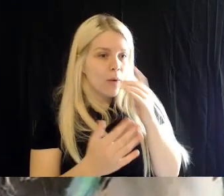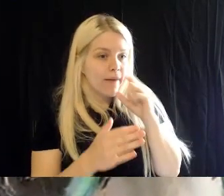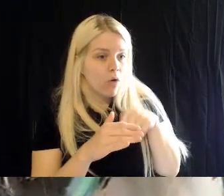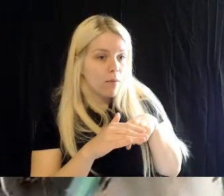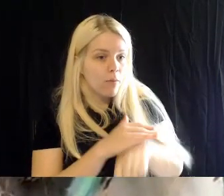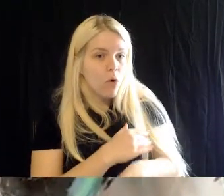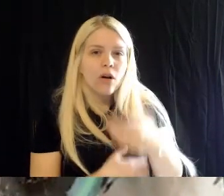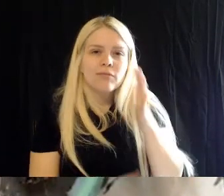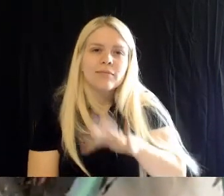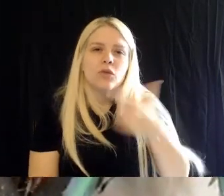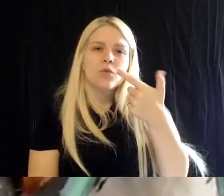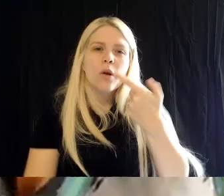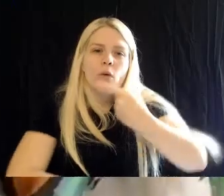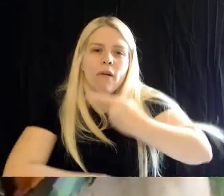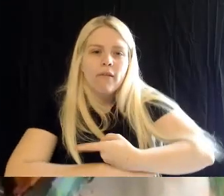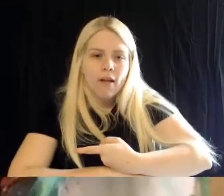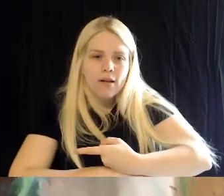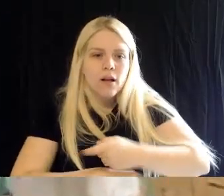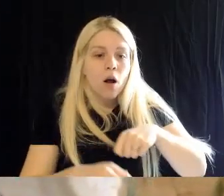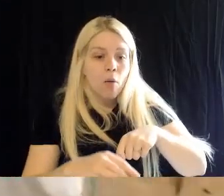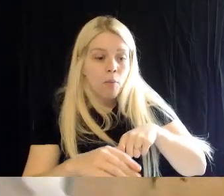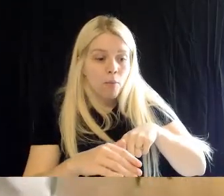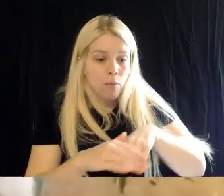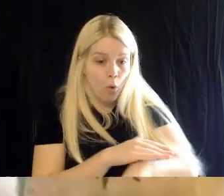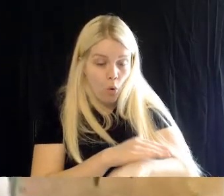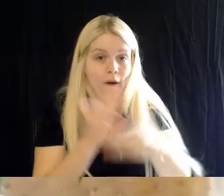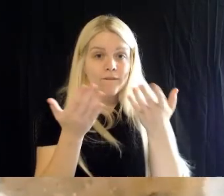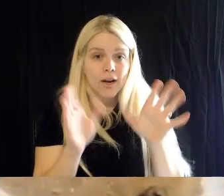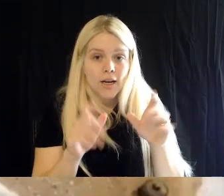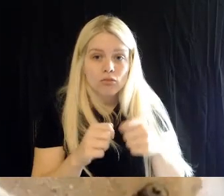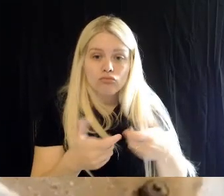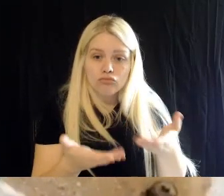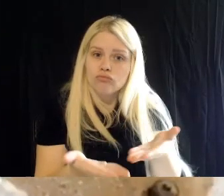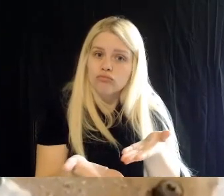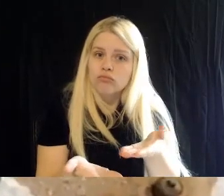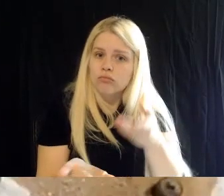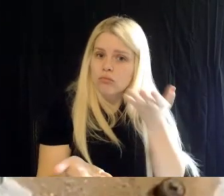And then they come out looking almost just like they look right now- just a little smaller.